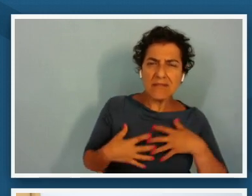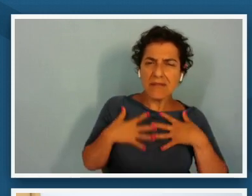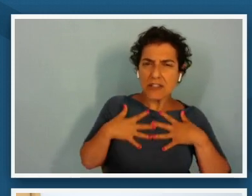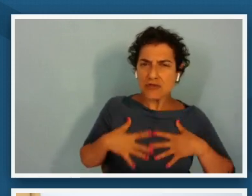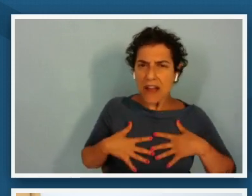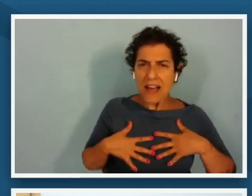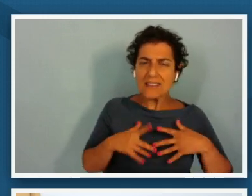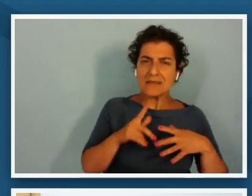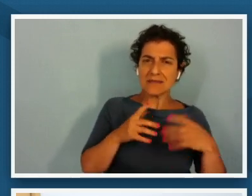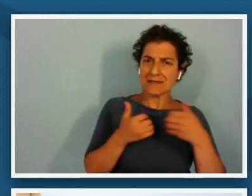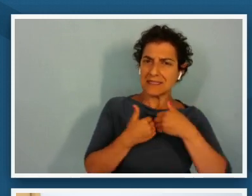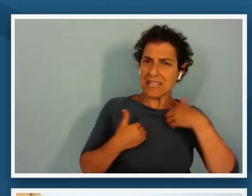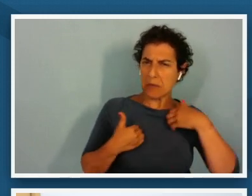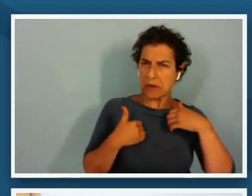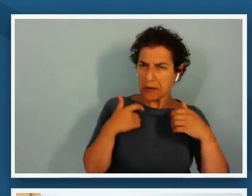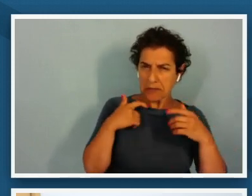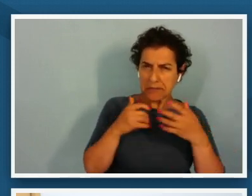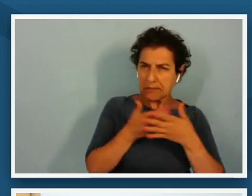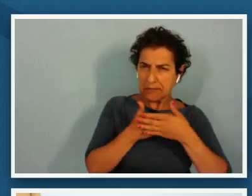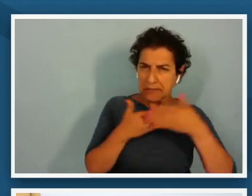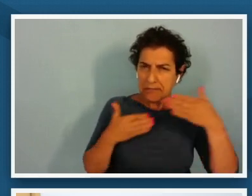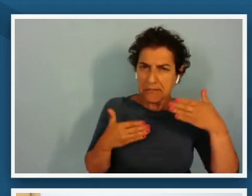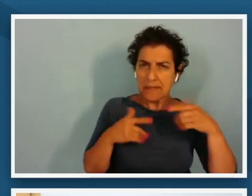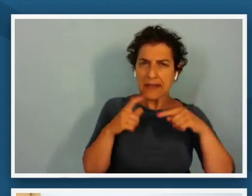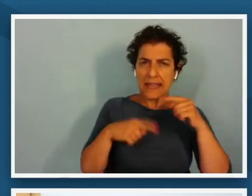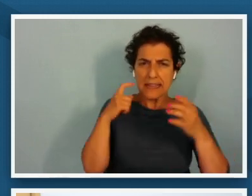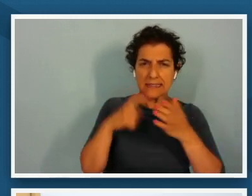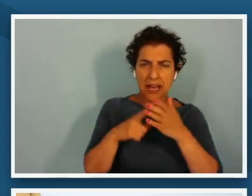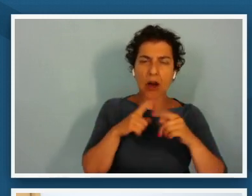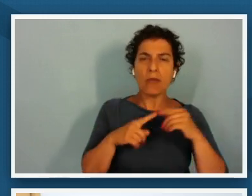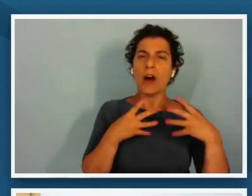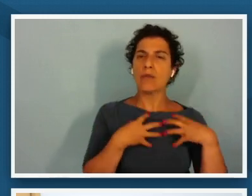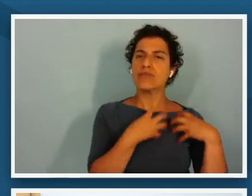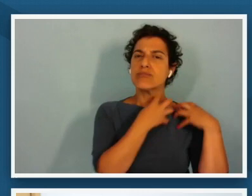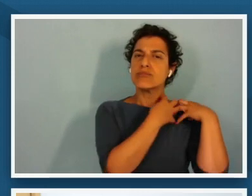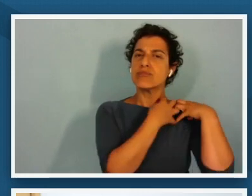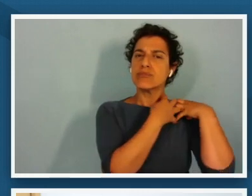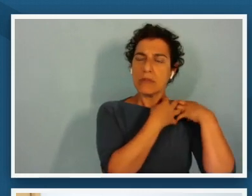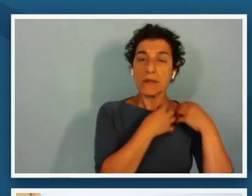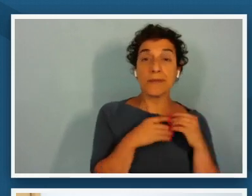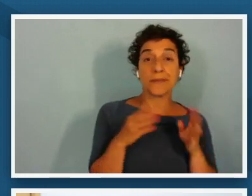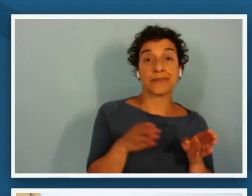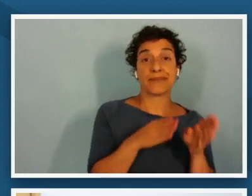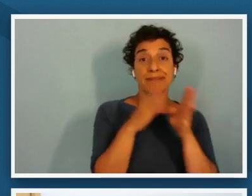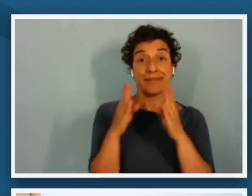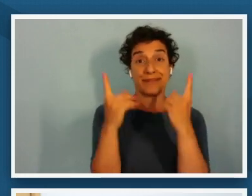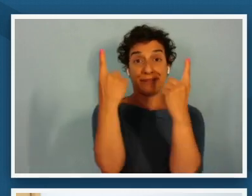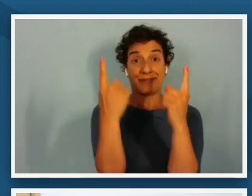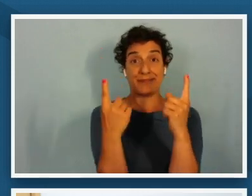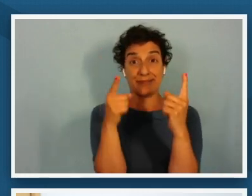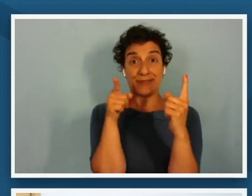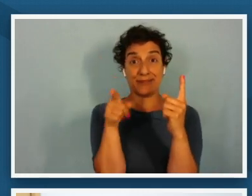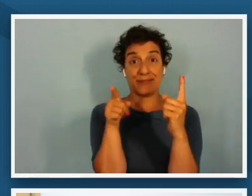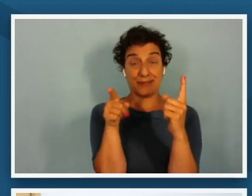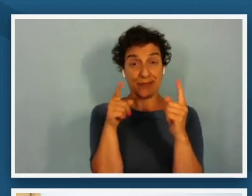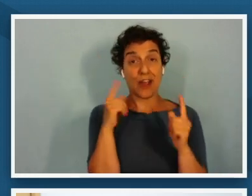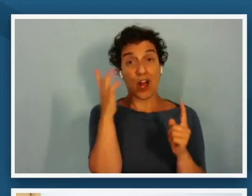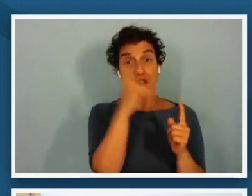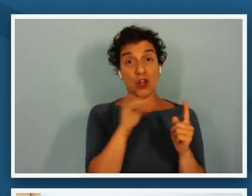piece but i do notice that it's kind of collected around the neck and then the other figure is wearing something that